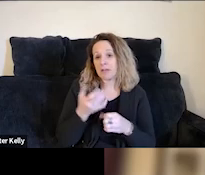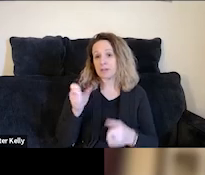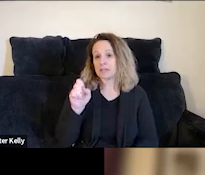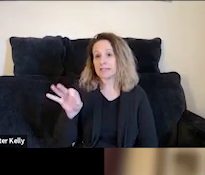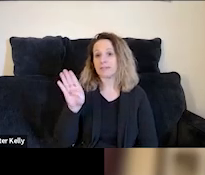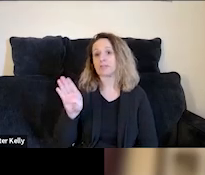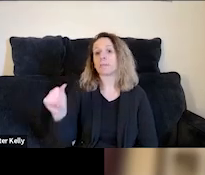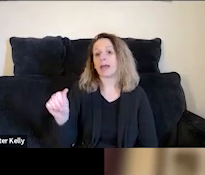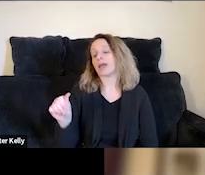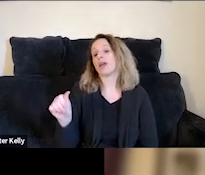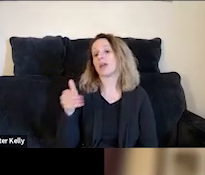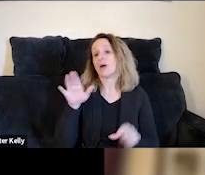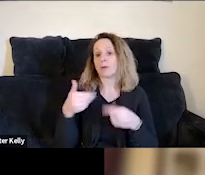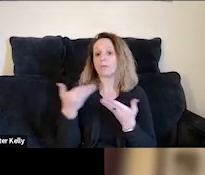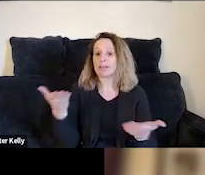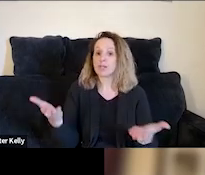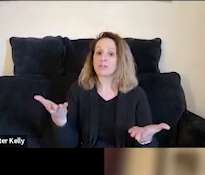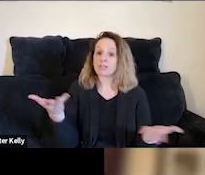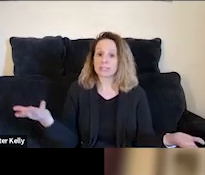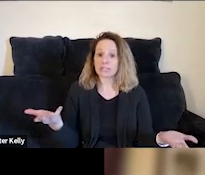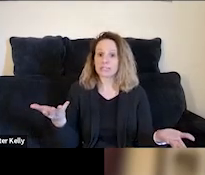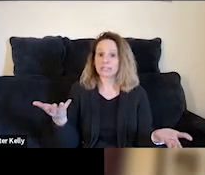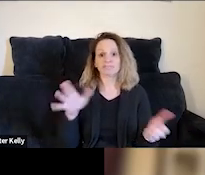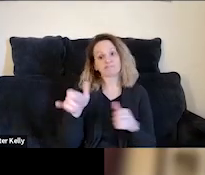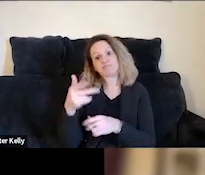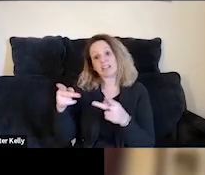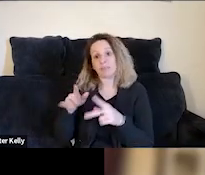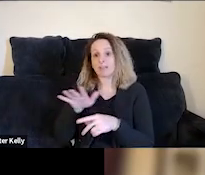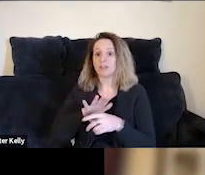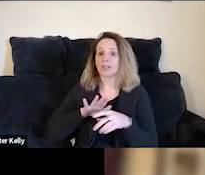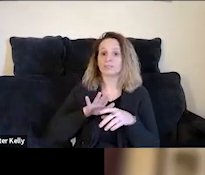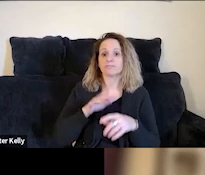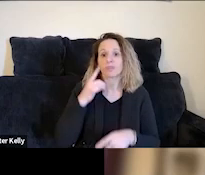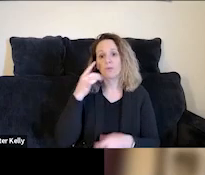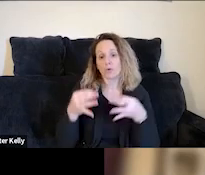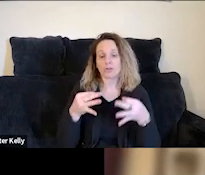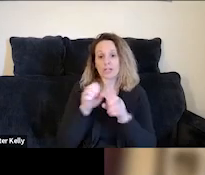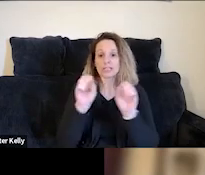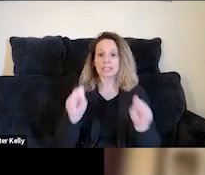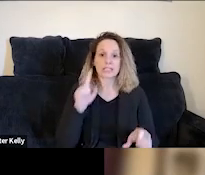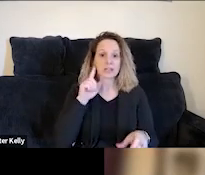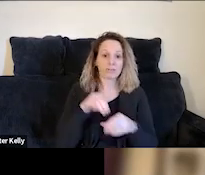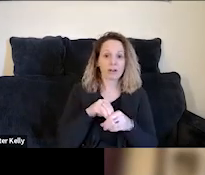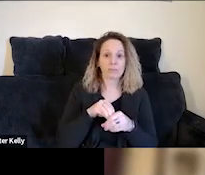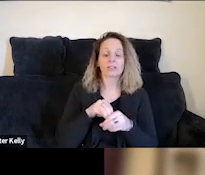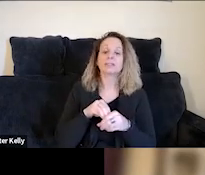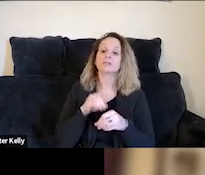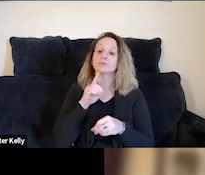We provide services for people kind of anywhere along the spectrum of justice system involvement. And so on the front end of things, that can mean people